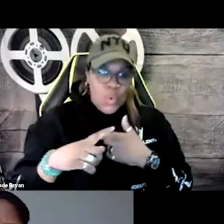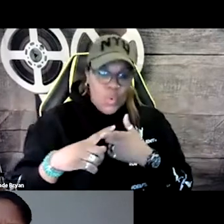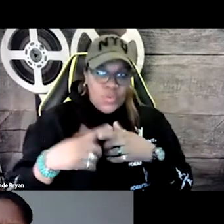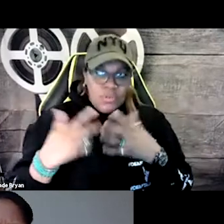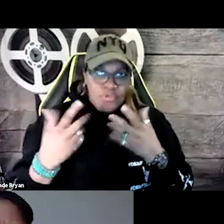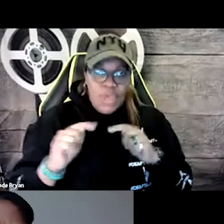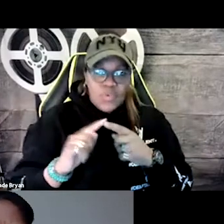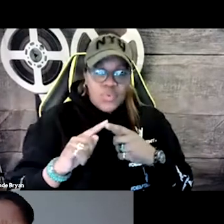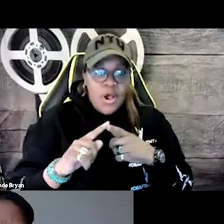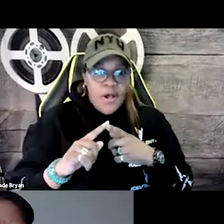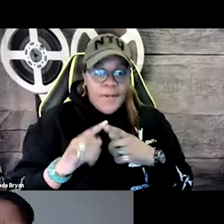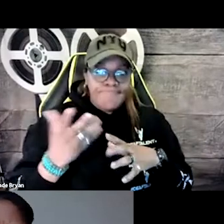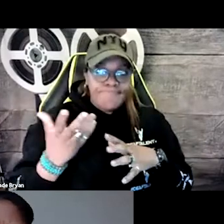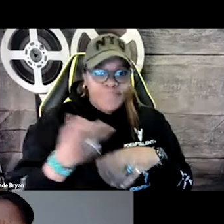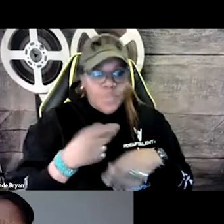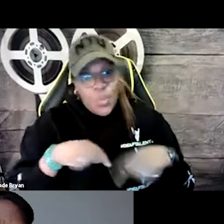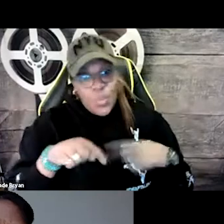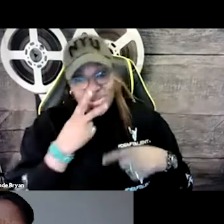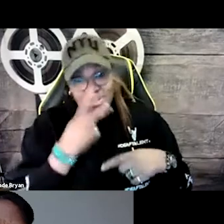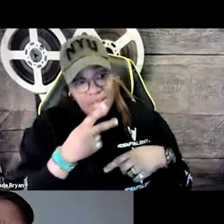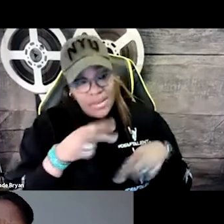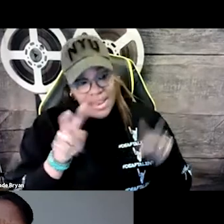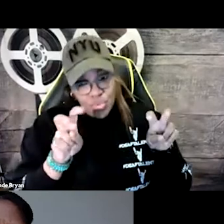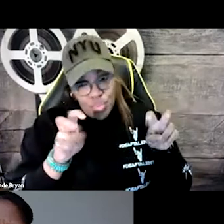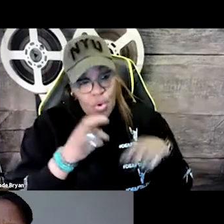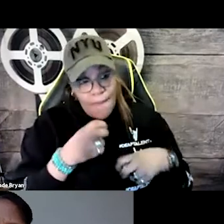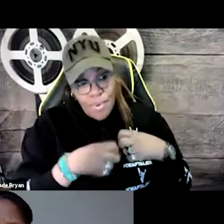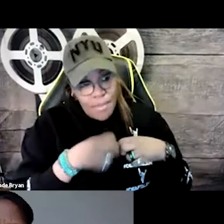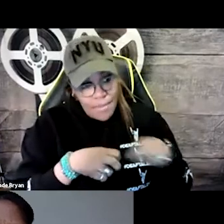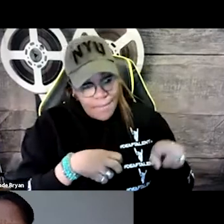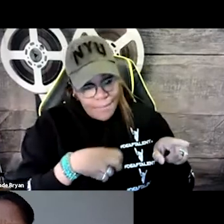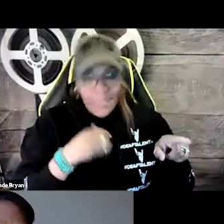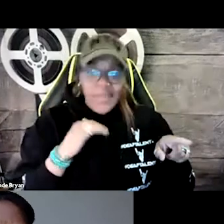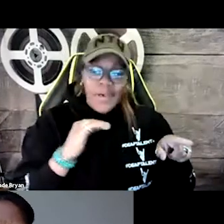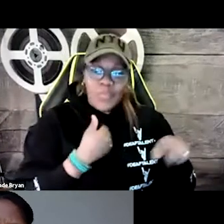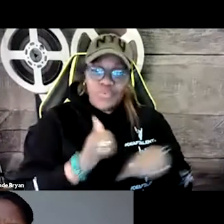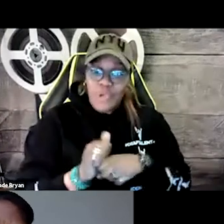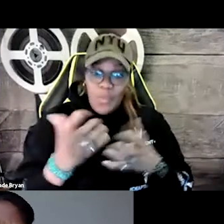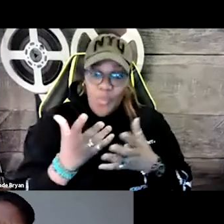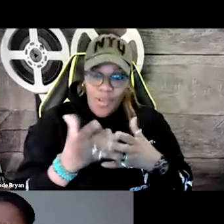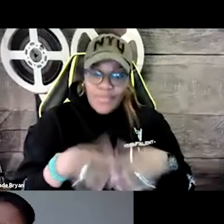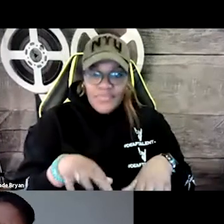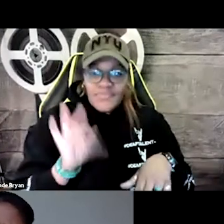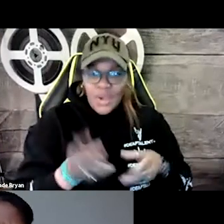for that reason. Because we see that there are issues, we see that there are the problems.